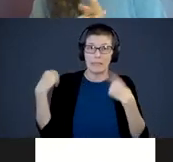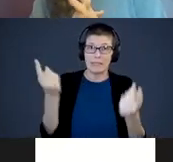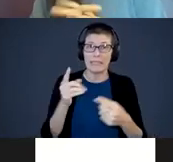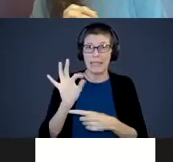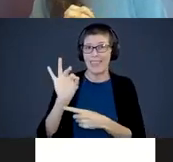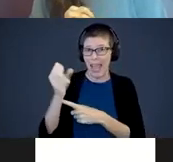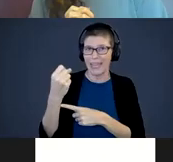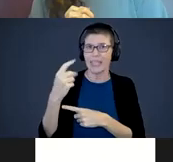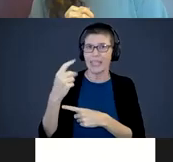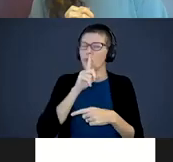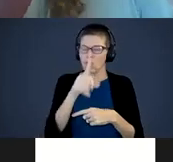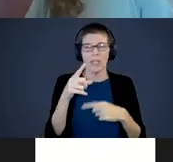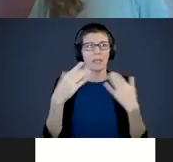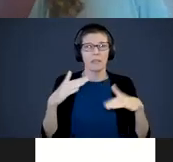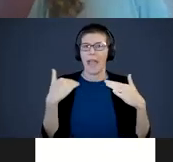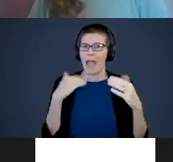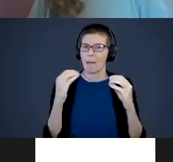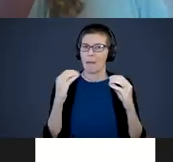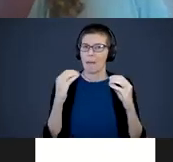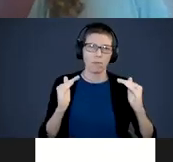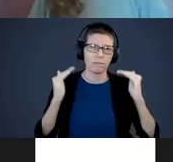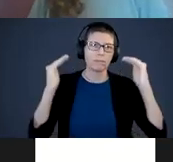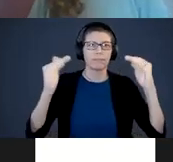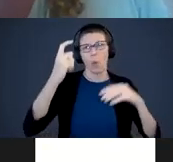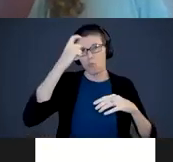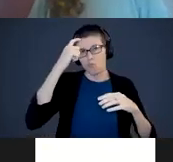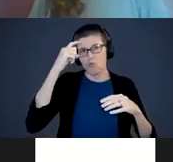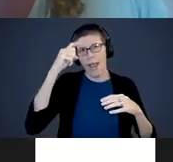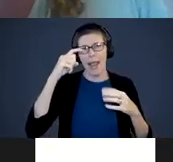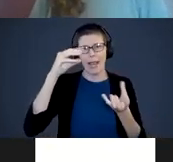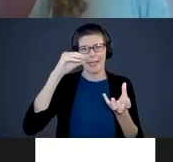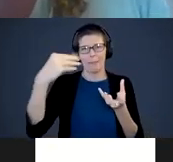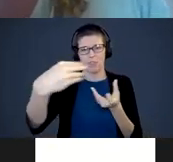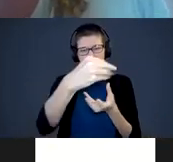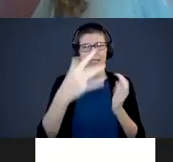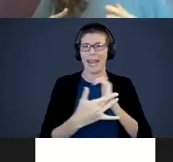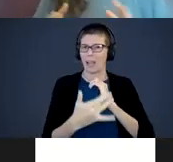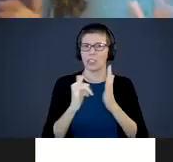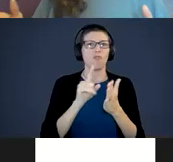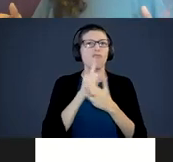out with high level brain imagery technology that has opened a whole new world of study